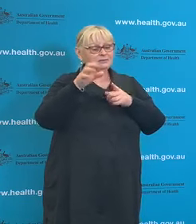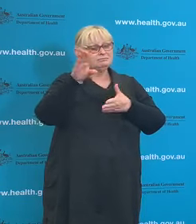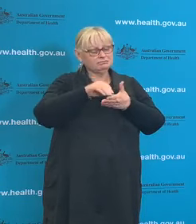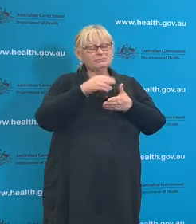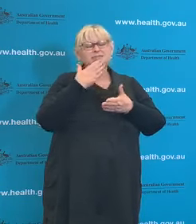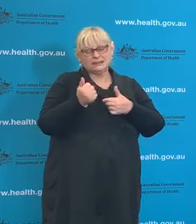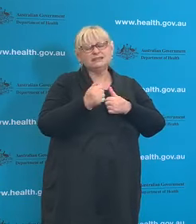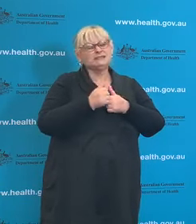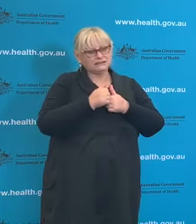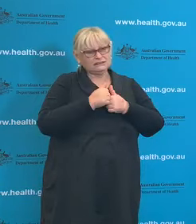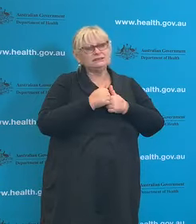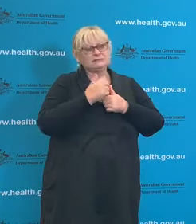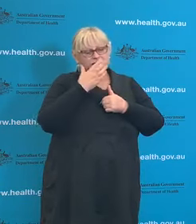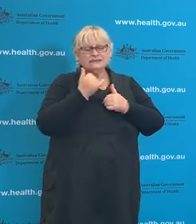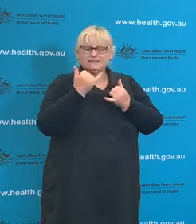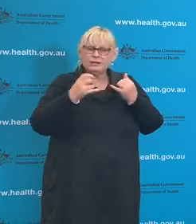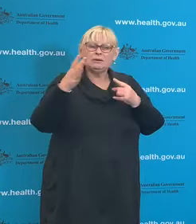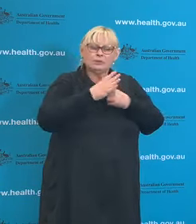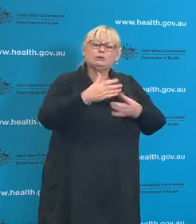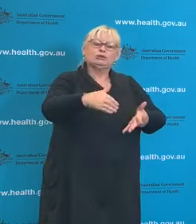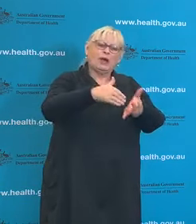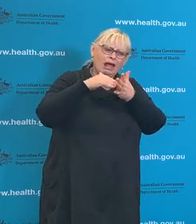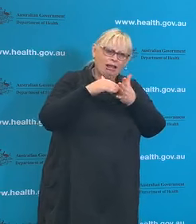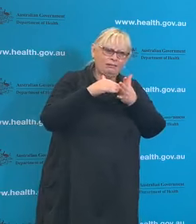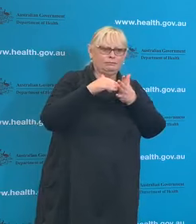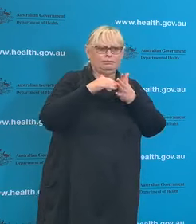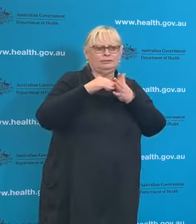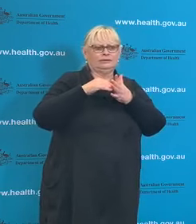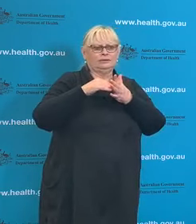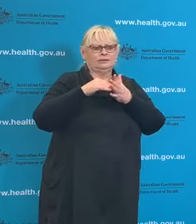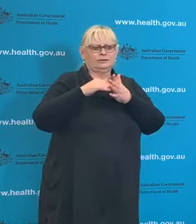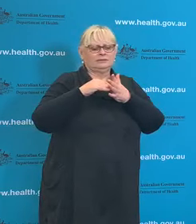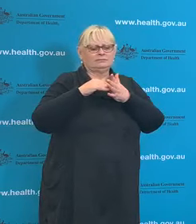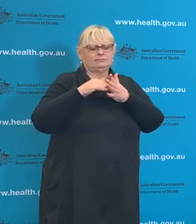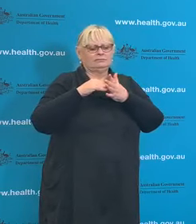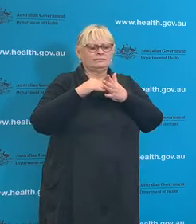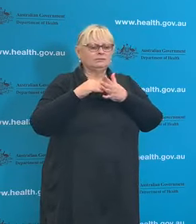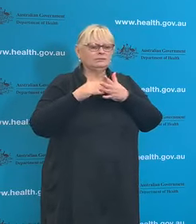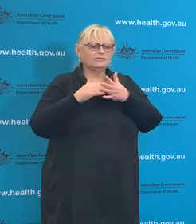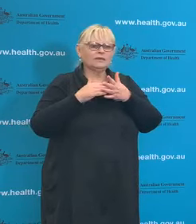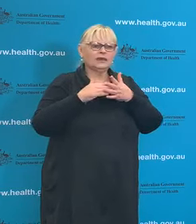Because it's an important part of us maintaining those- the sustained effort